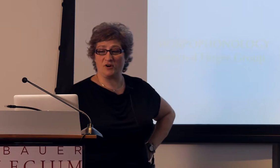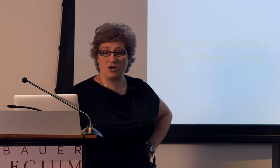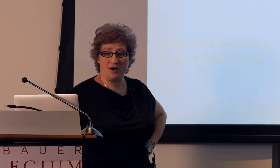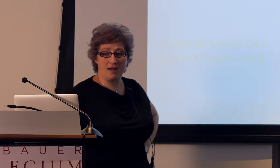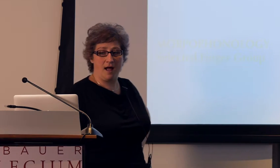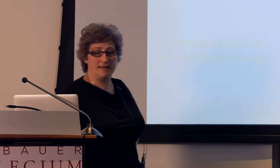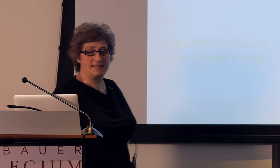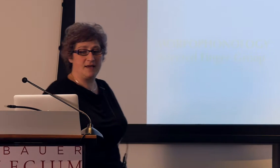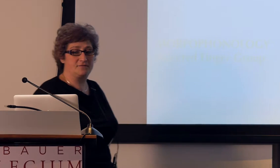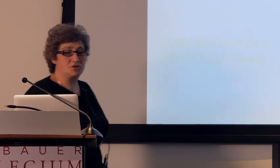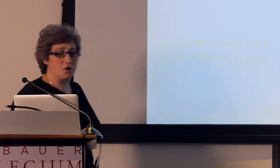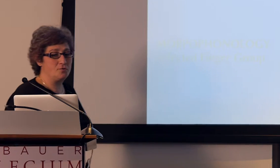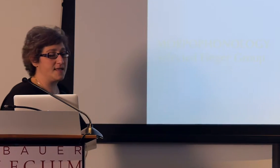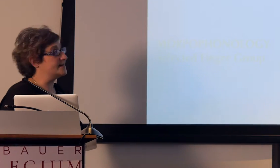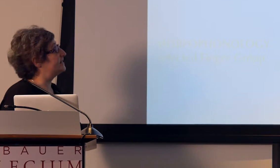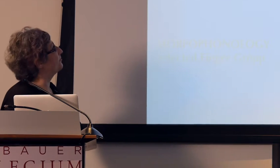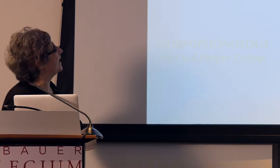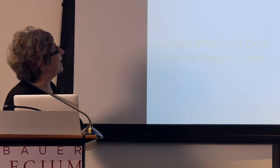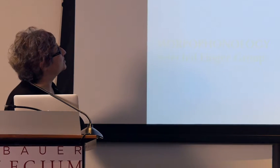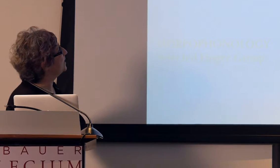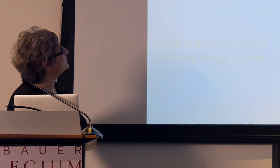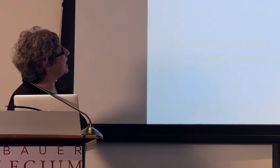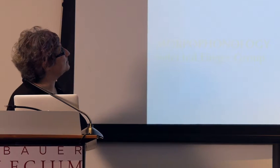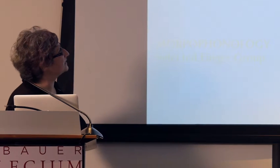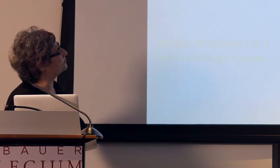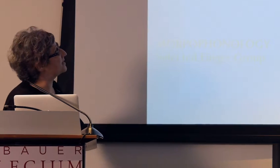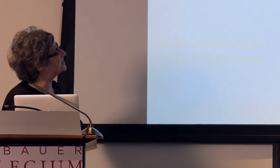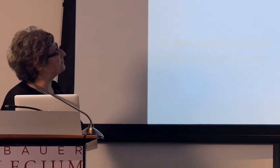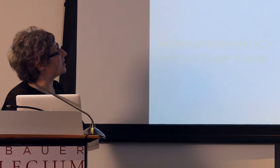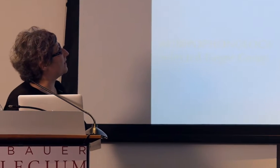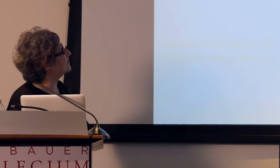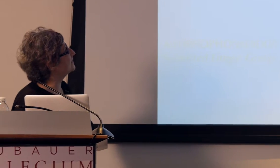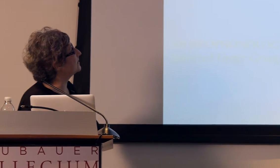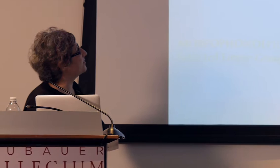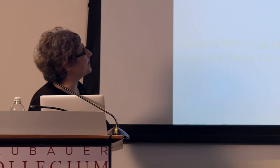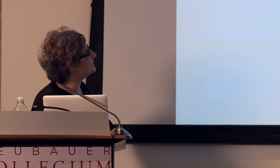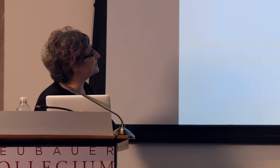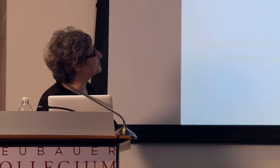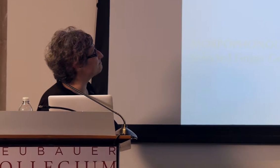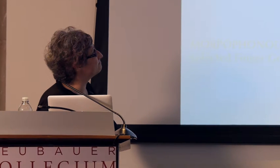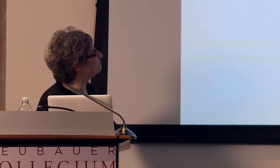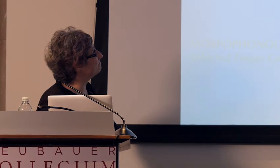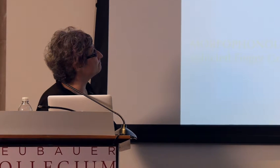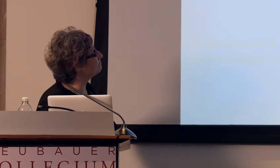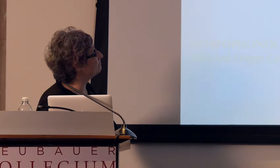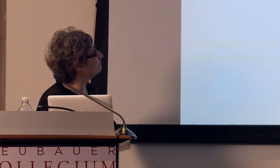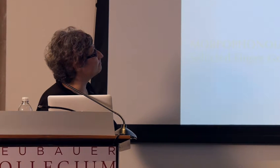So Brentari and colleagues have shown that different handshape types express different classes of events.